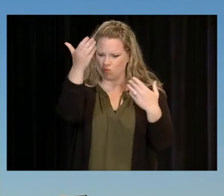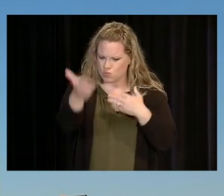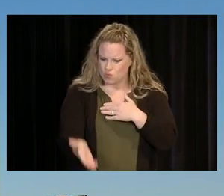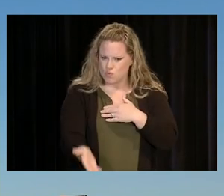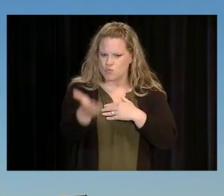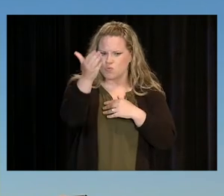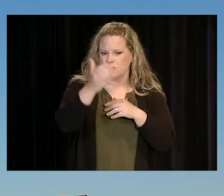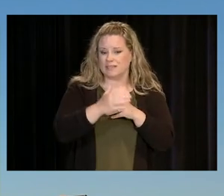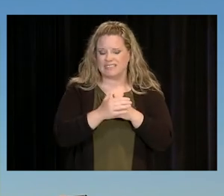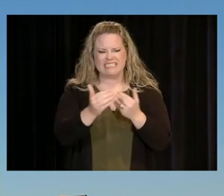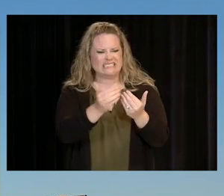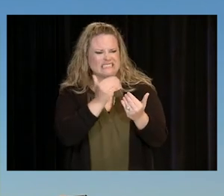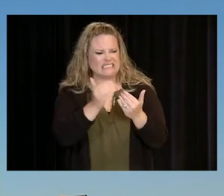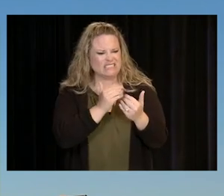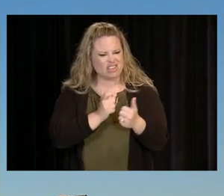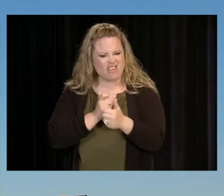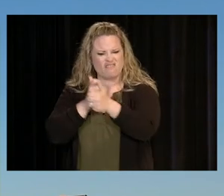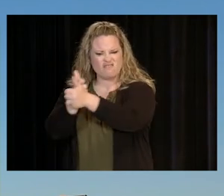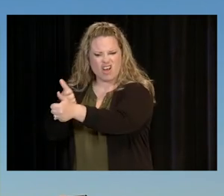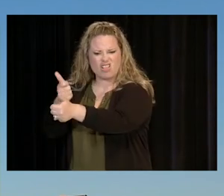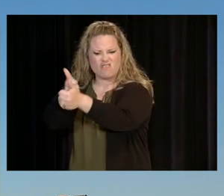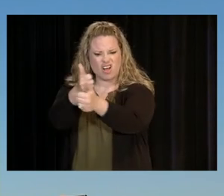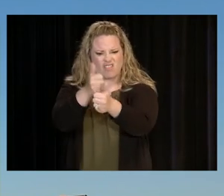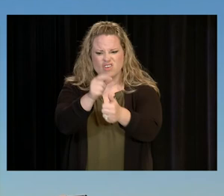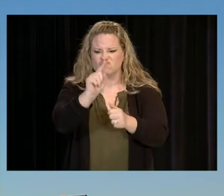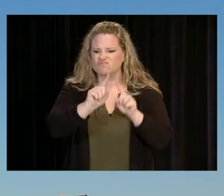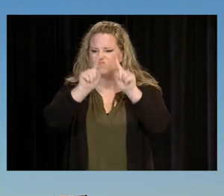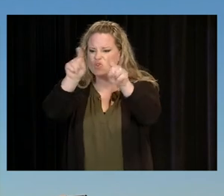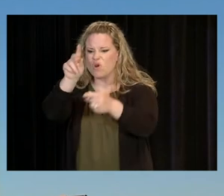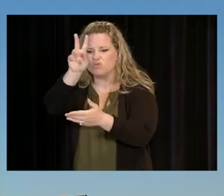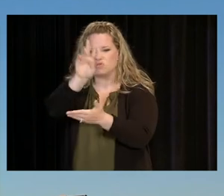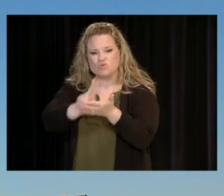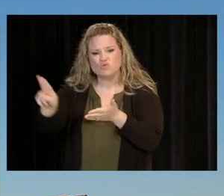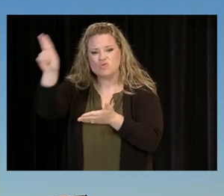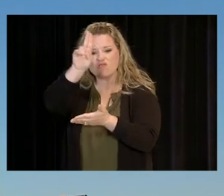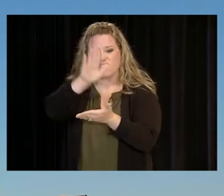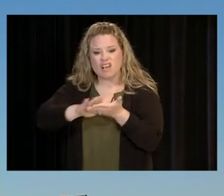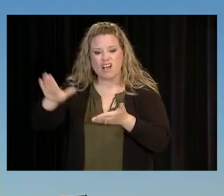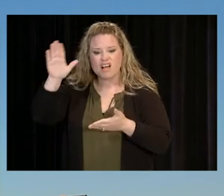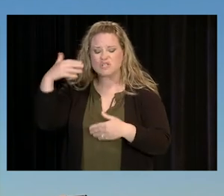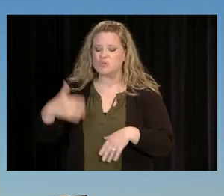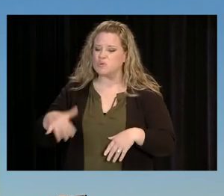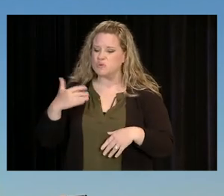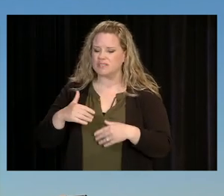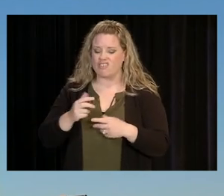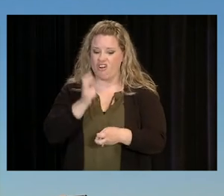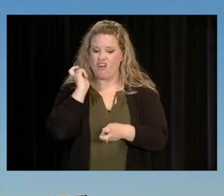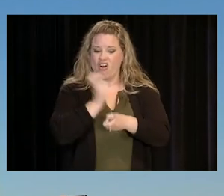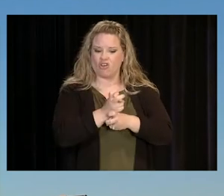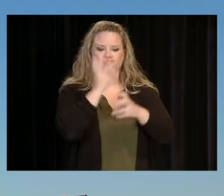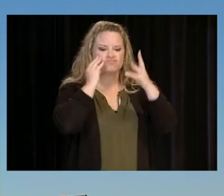IT'S EASY TO DO WHAT EVERYBODY ELSE DOES. IT'S HARD TO FIND YOUR OWN PATH. I KNOW THAT SOME PEOPLE LOOK